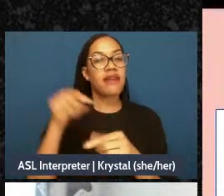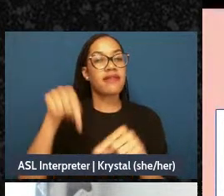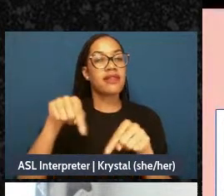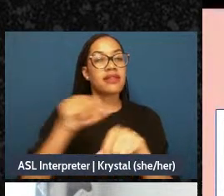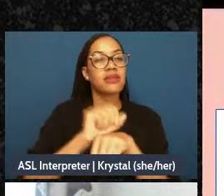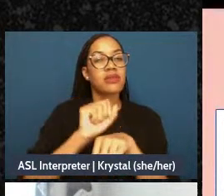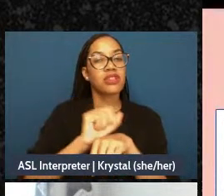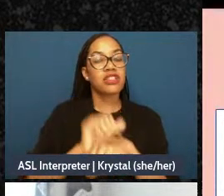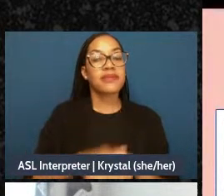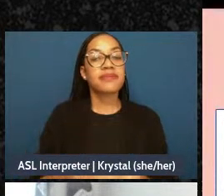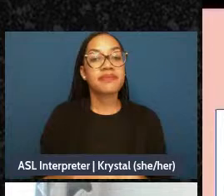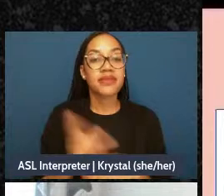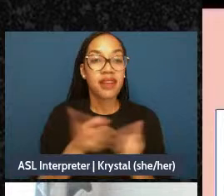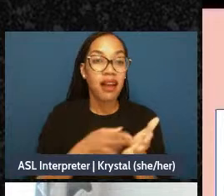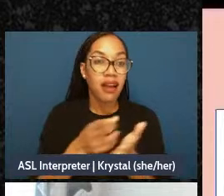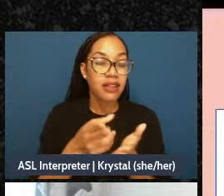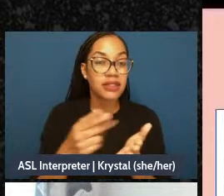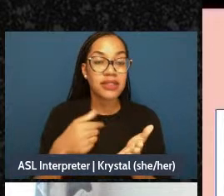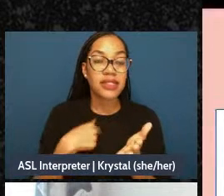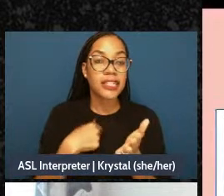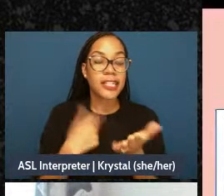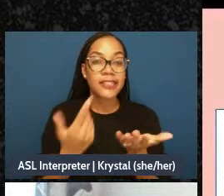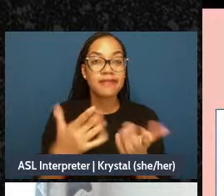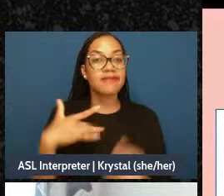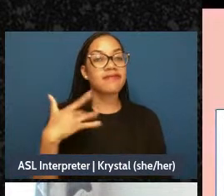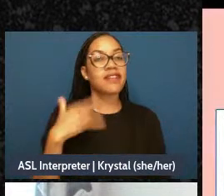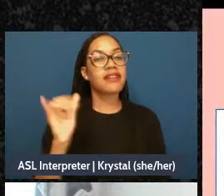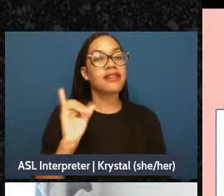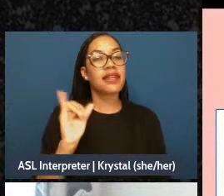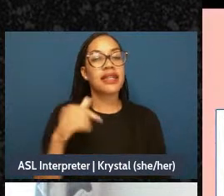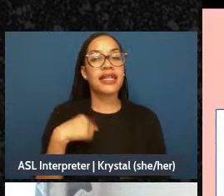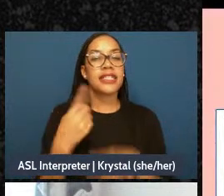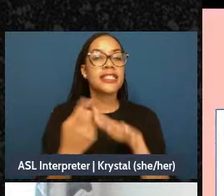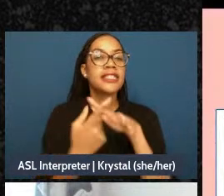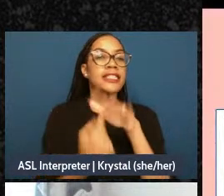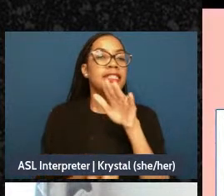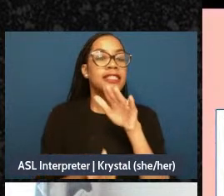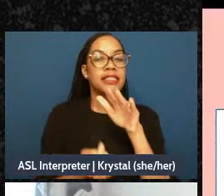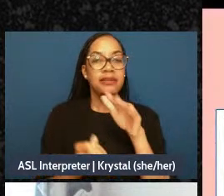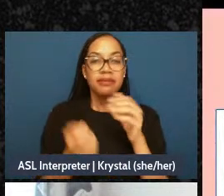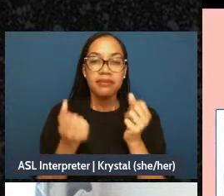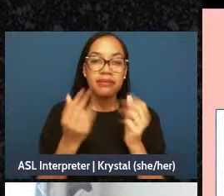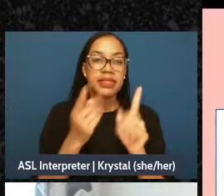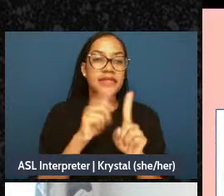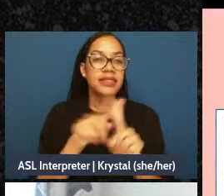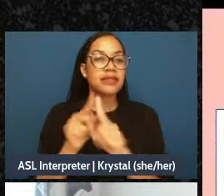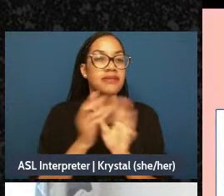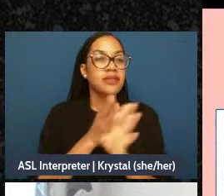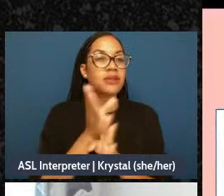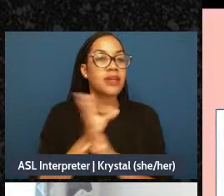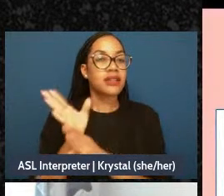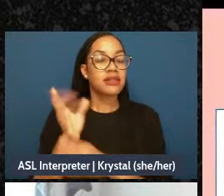because I fell through the cracks in every way, because the system was never meant to - really